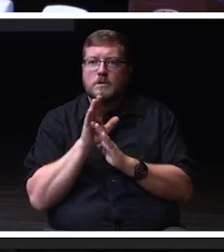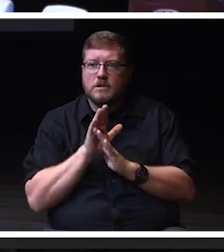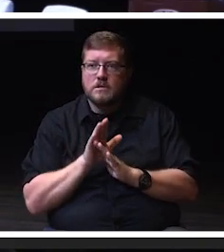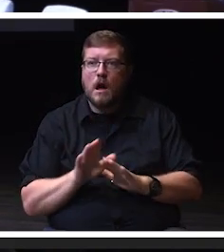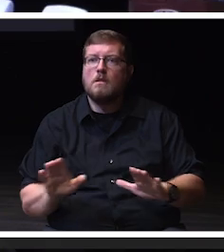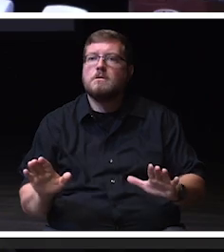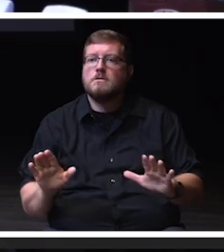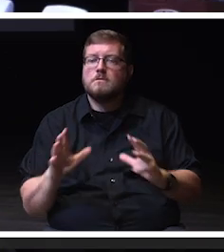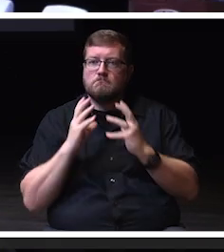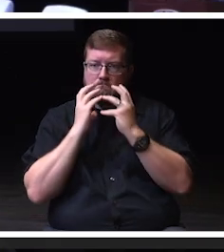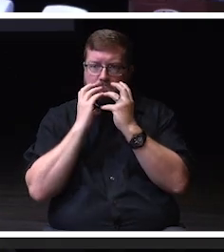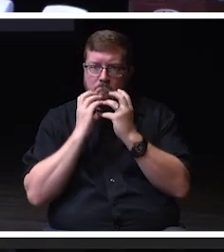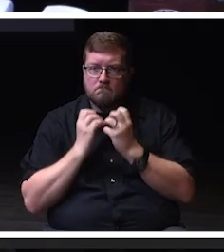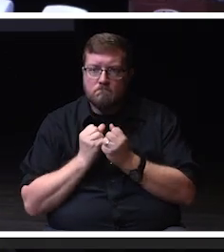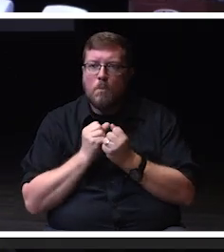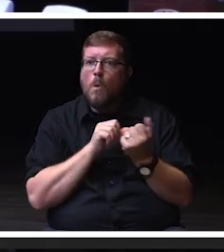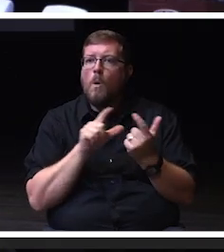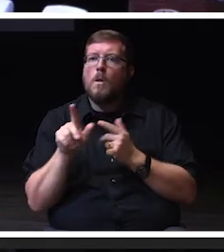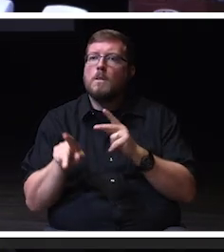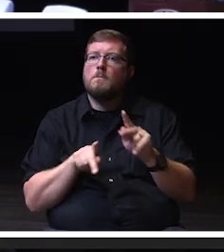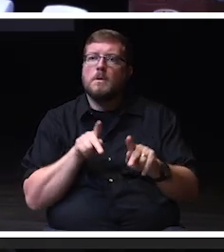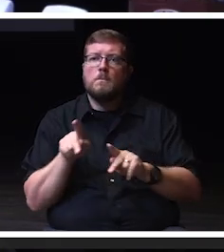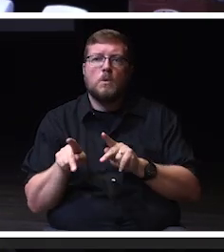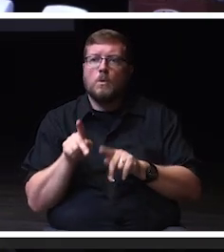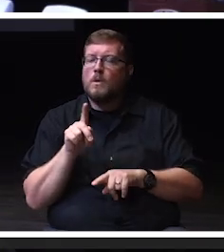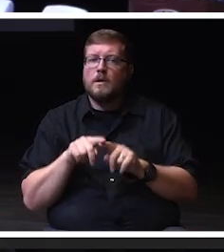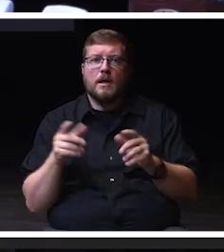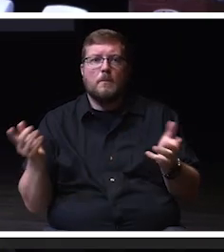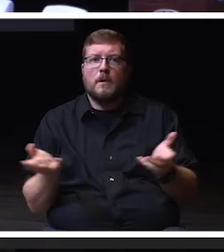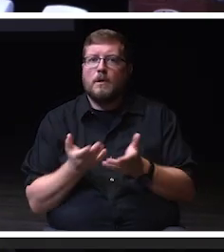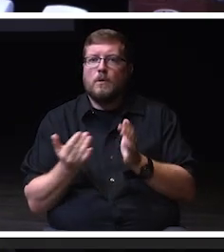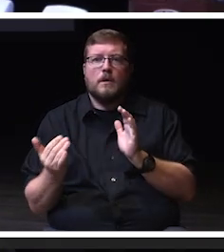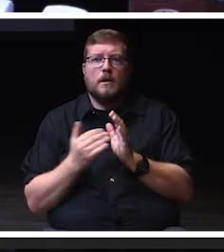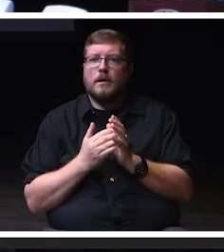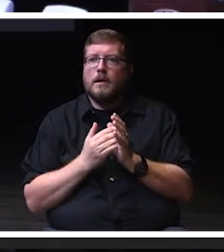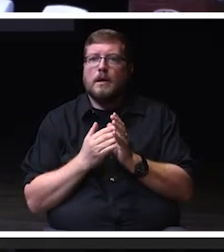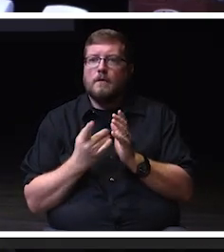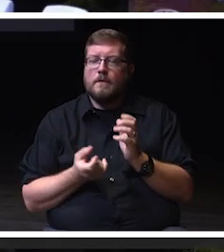for our colleagues, students and alum who have passed.